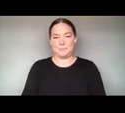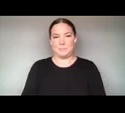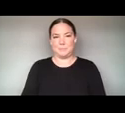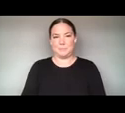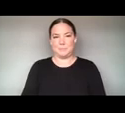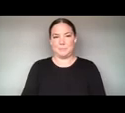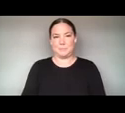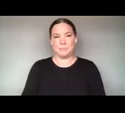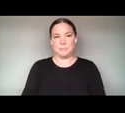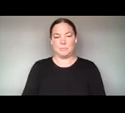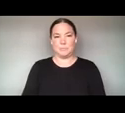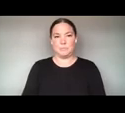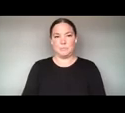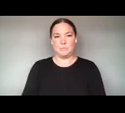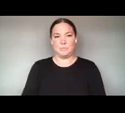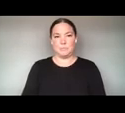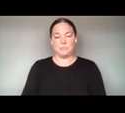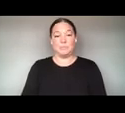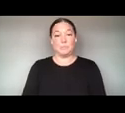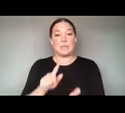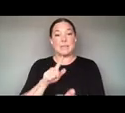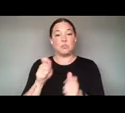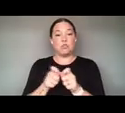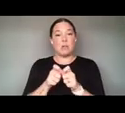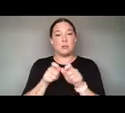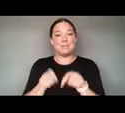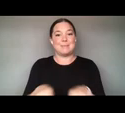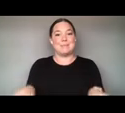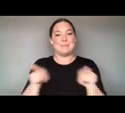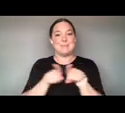THE CHANGING SAME IS A VIRTUAL REALITY EXPERIENCE WHERE YOU TRAVEL THROUGH TIME